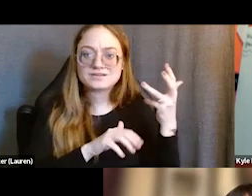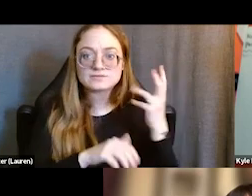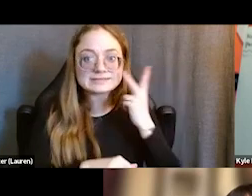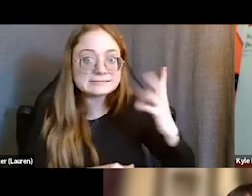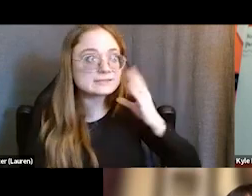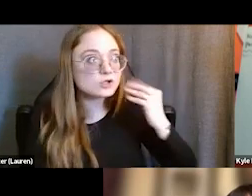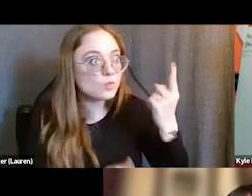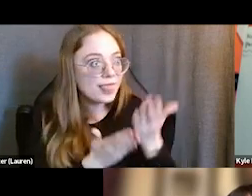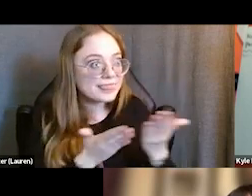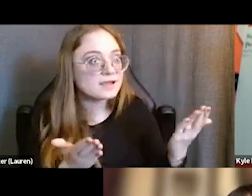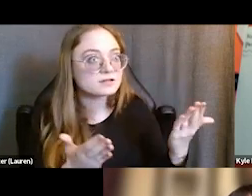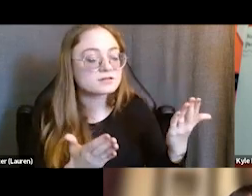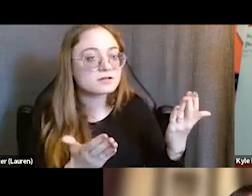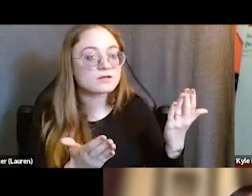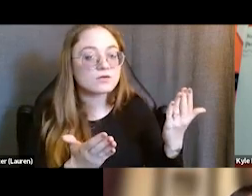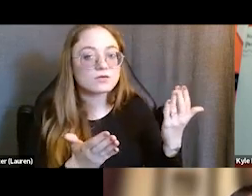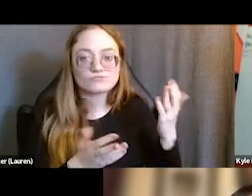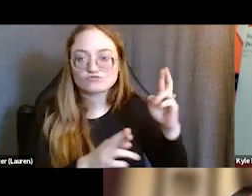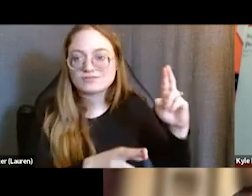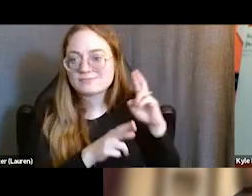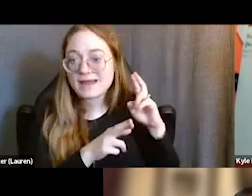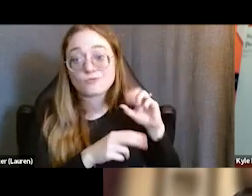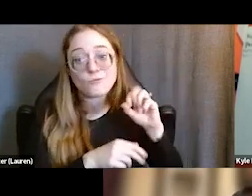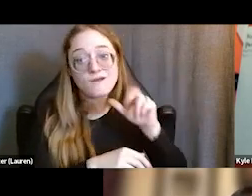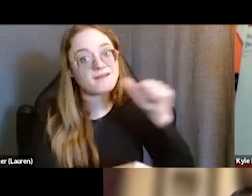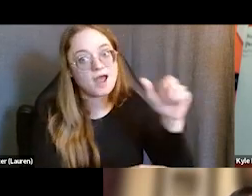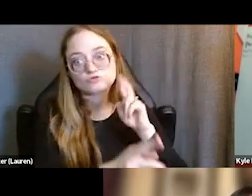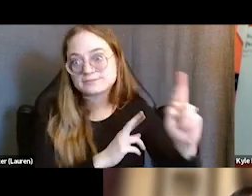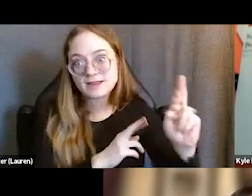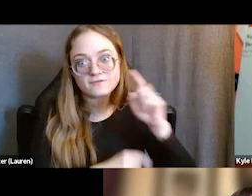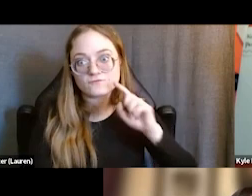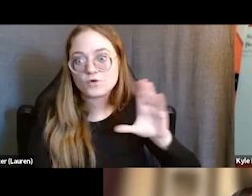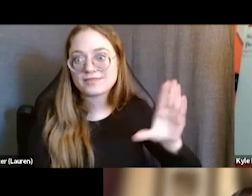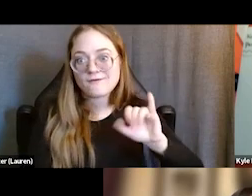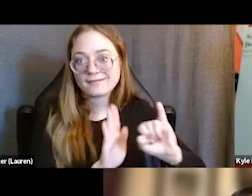as it relates to with respect or disrespect for their gender identity in one setting.